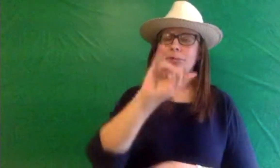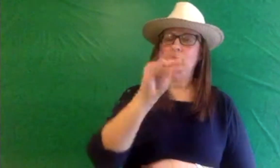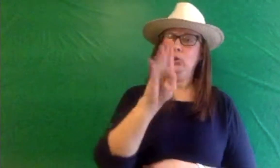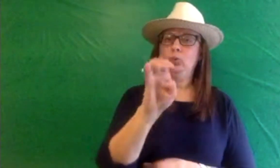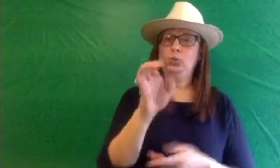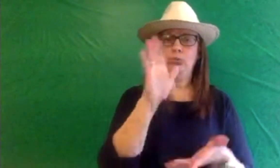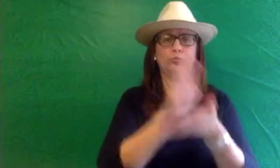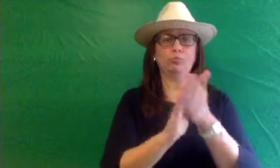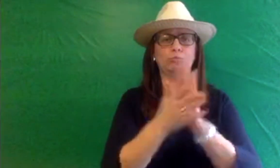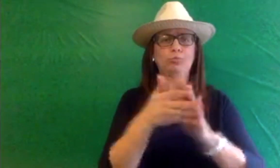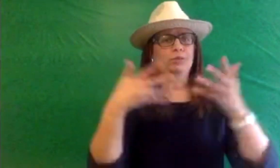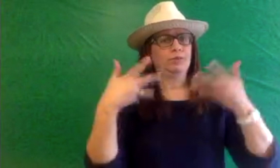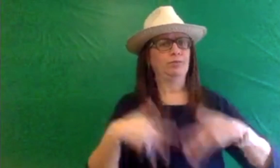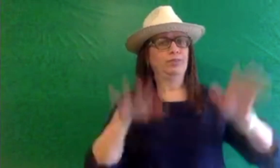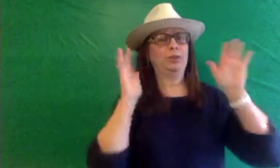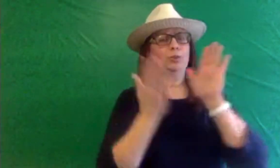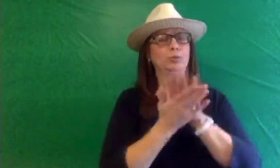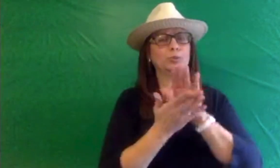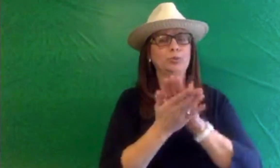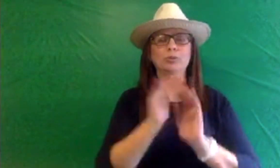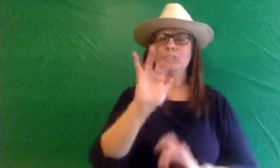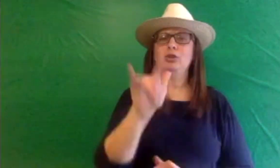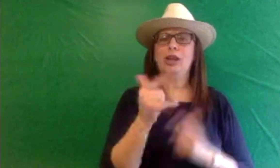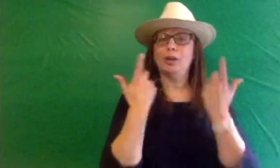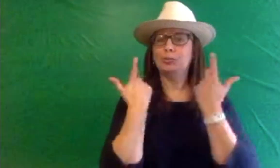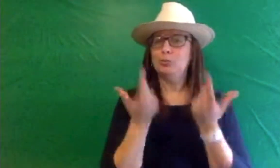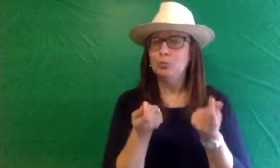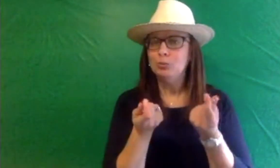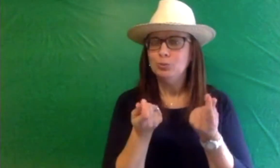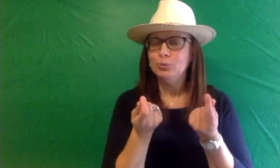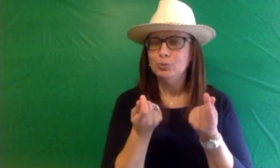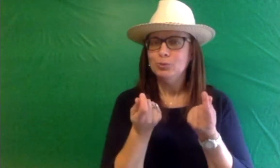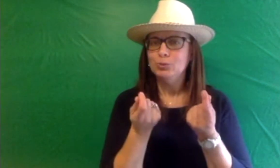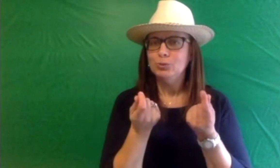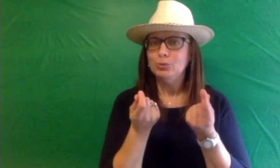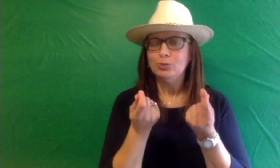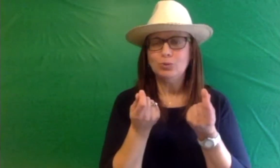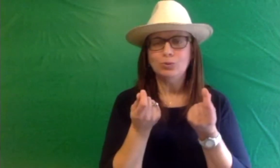School will be closed on June. What would you do if you have no plan for Summer in July?